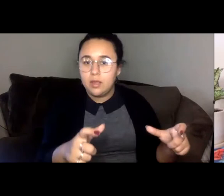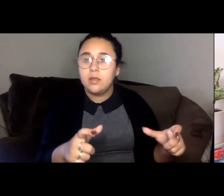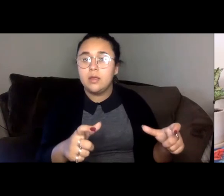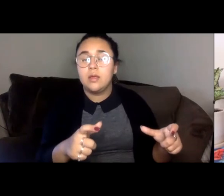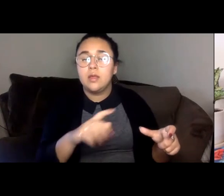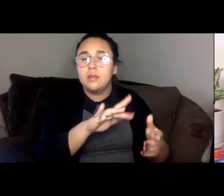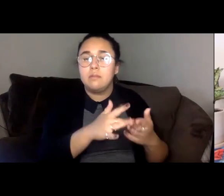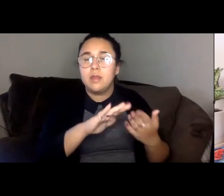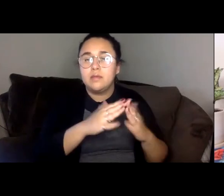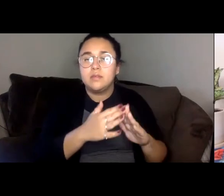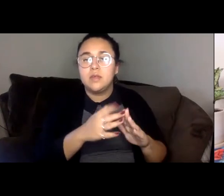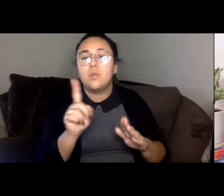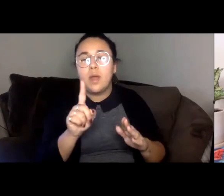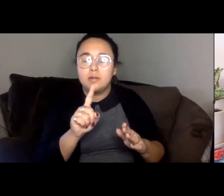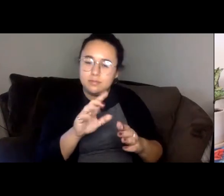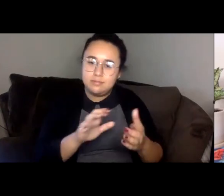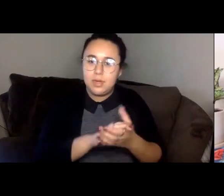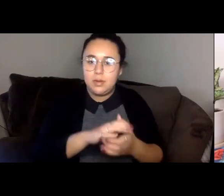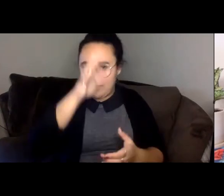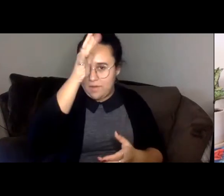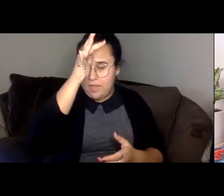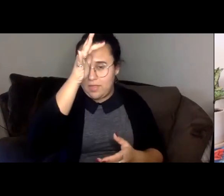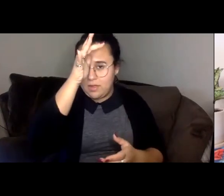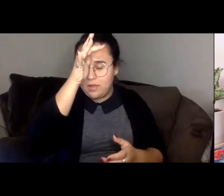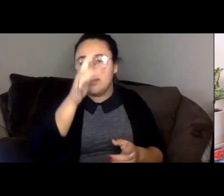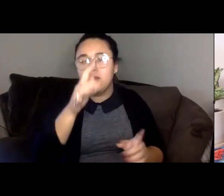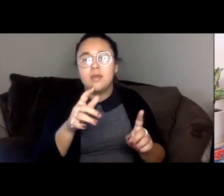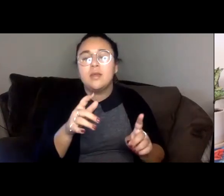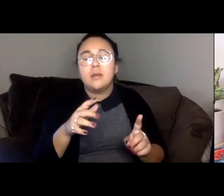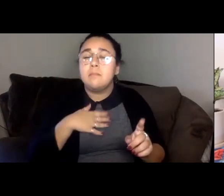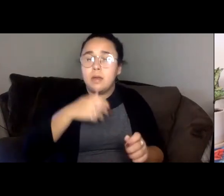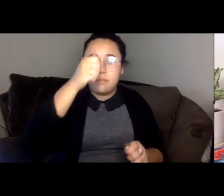The mother was inside of one trunk, my brother and the other and both chunks were coffins